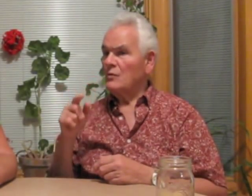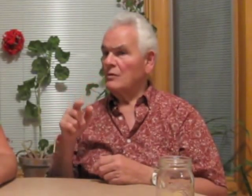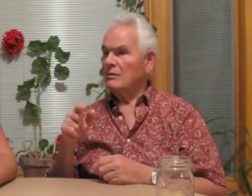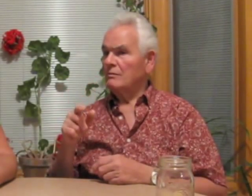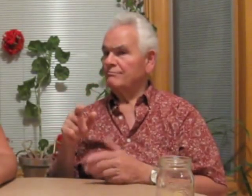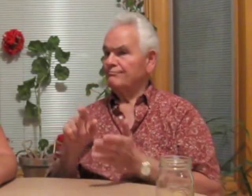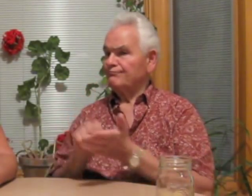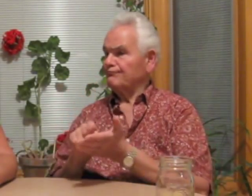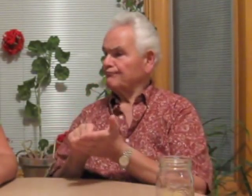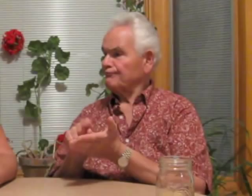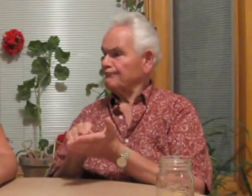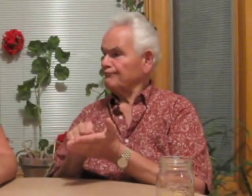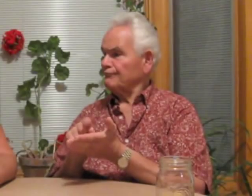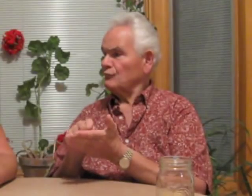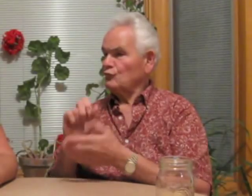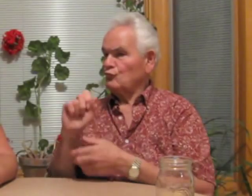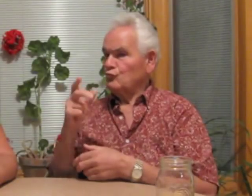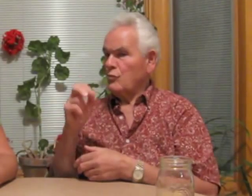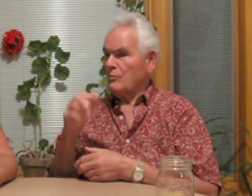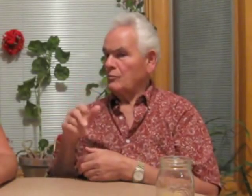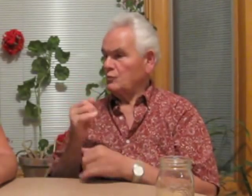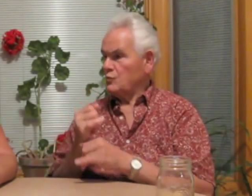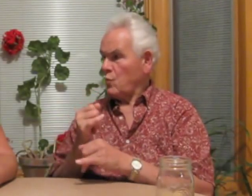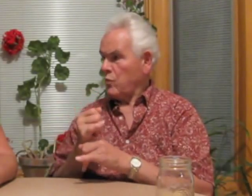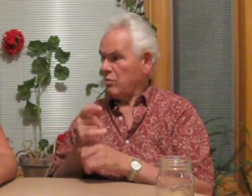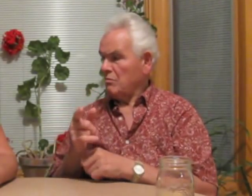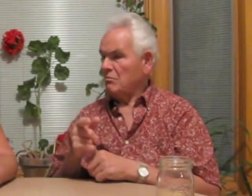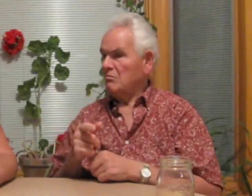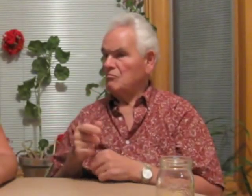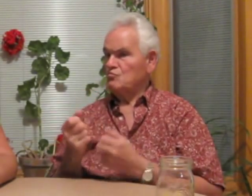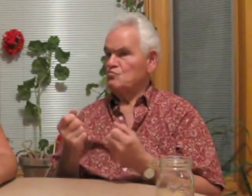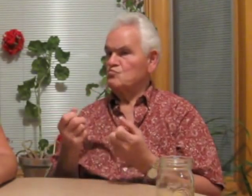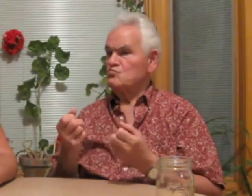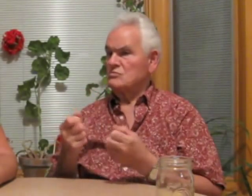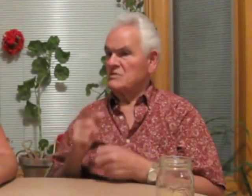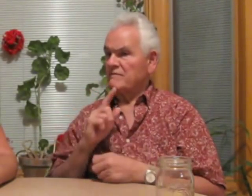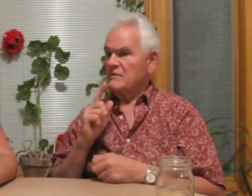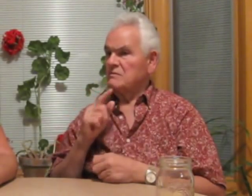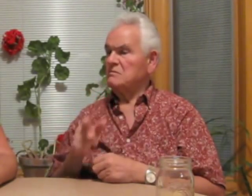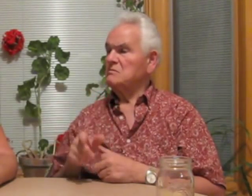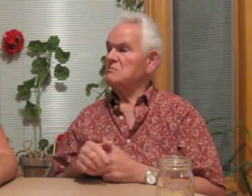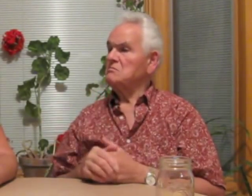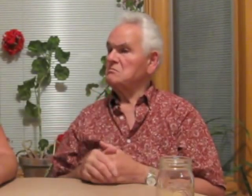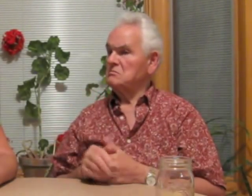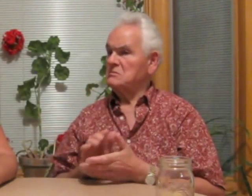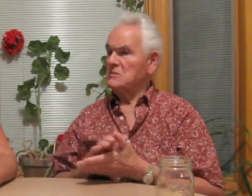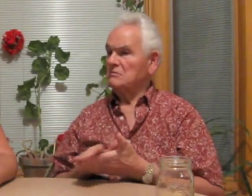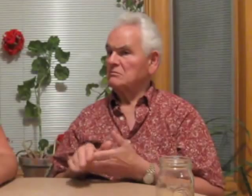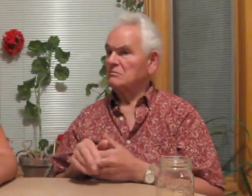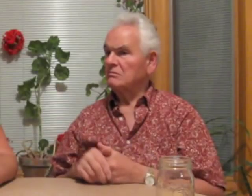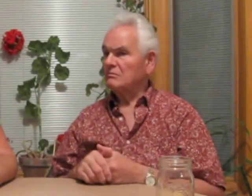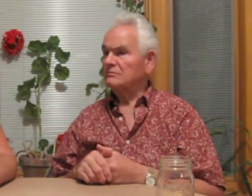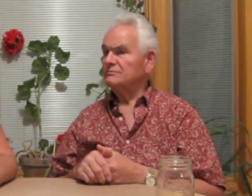Oh! There was another one who worked in voc dept that he taught printing in a shop at the school. He signed fluently and he is Deaf and nice.